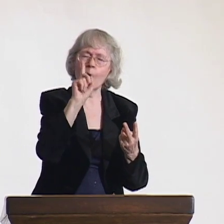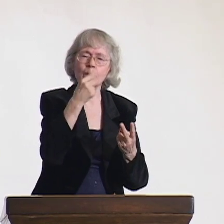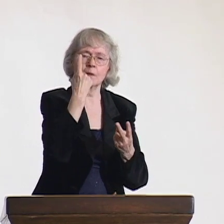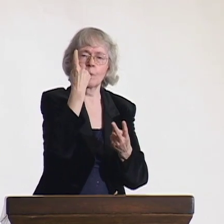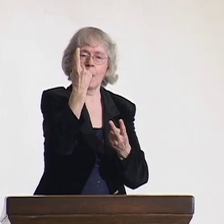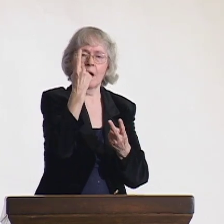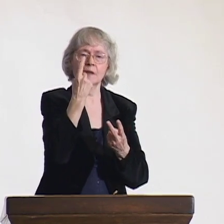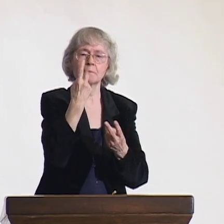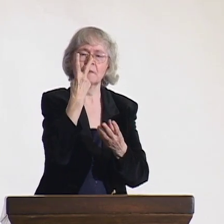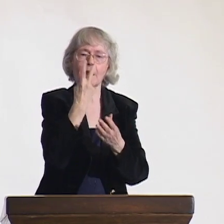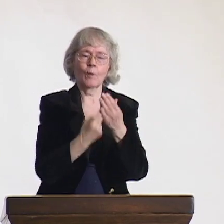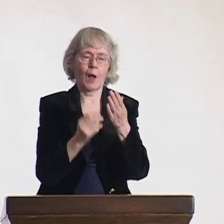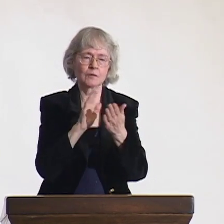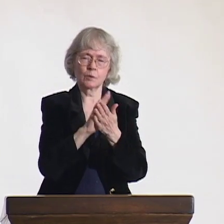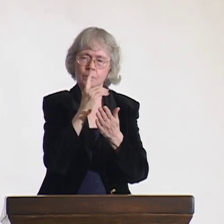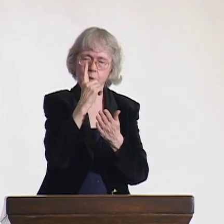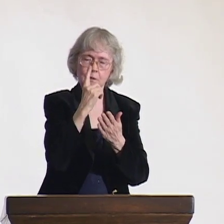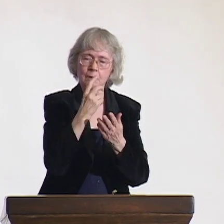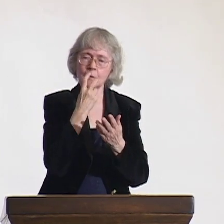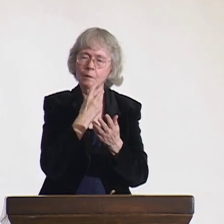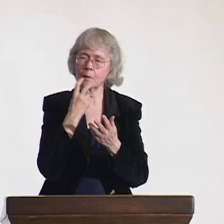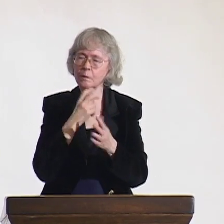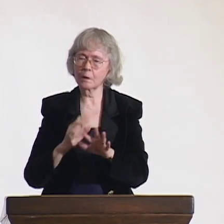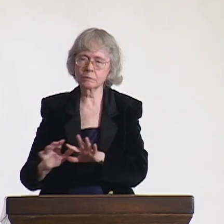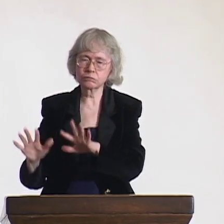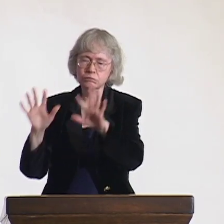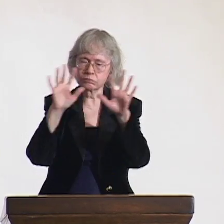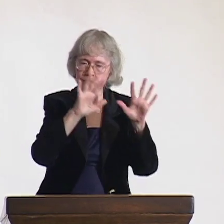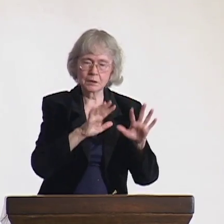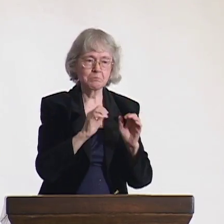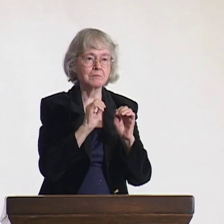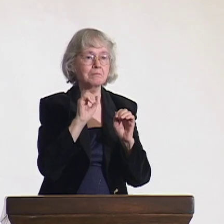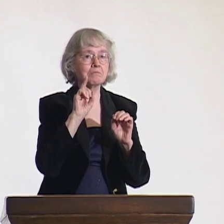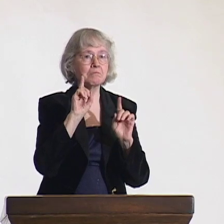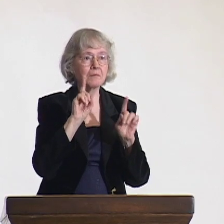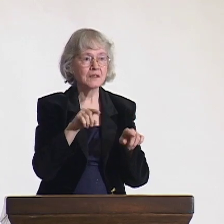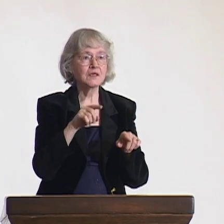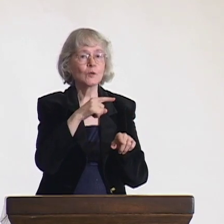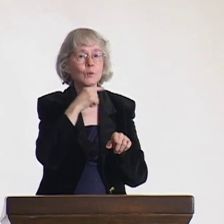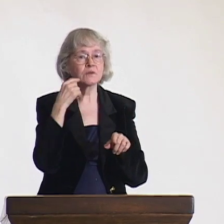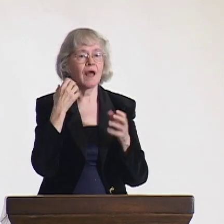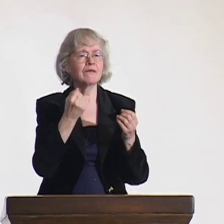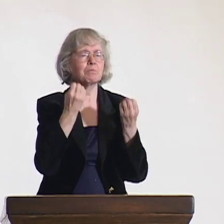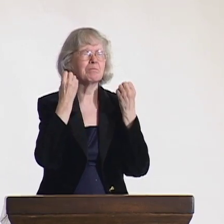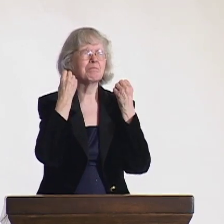I would visit many schools for the deaf in Russia. Most of them are bilingual.